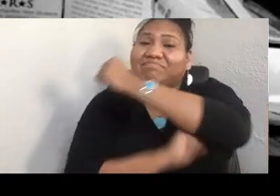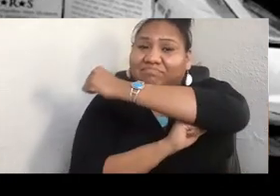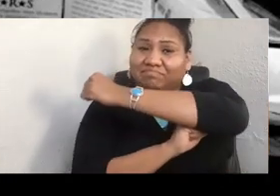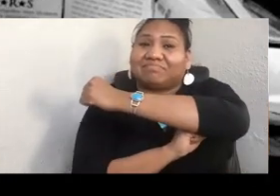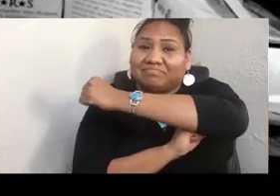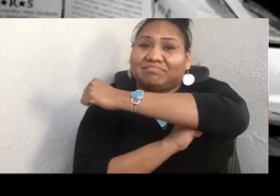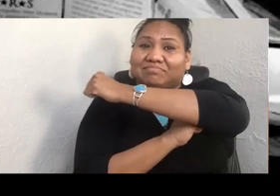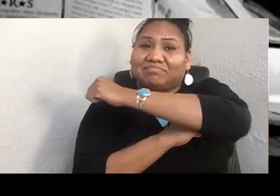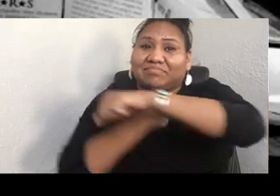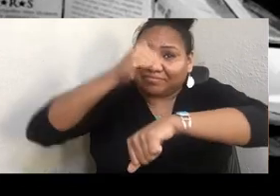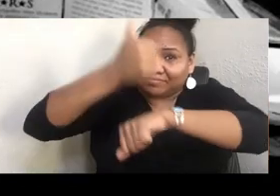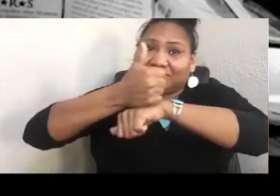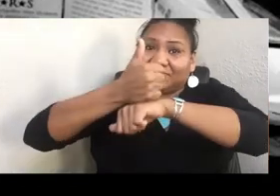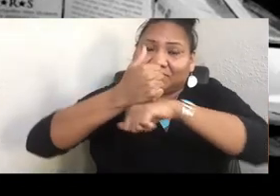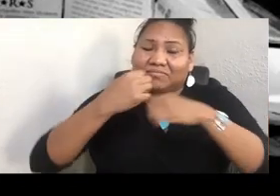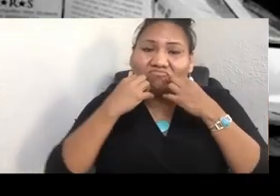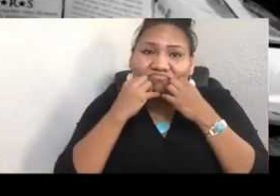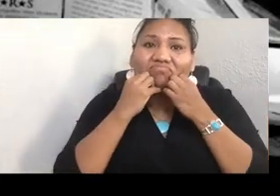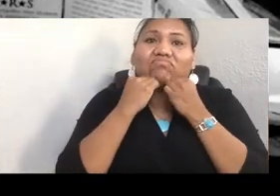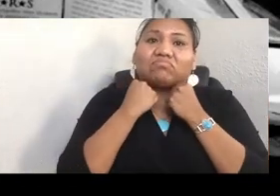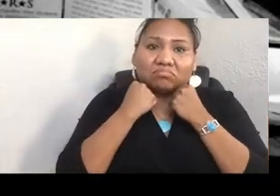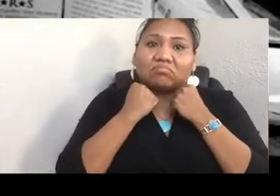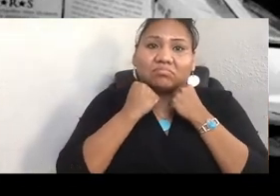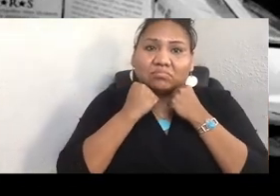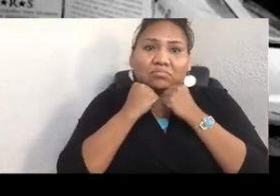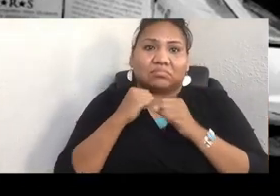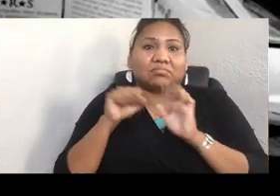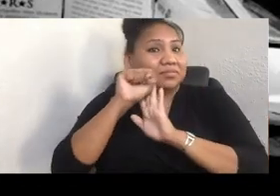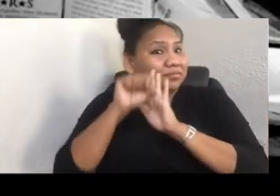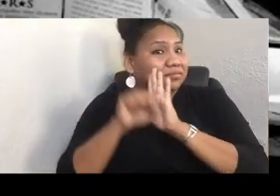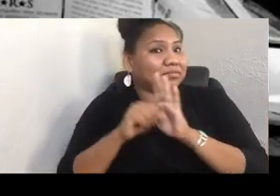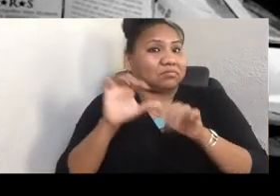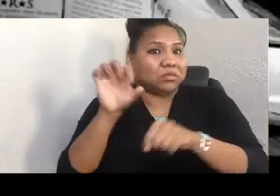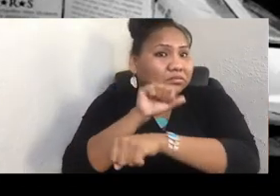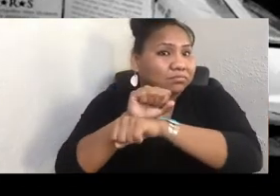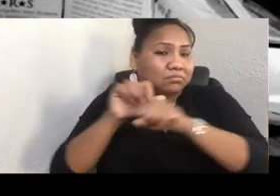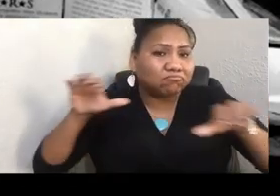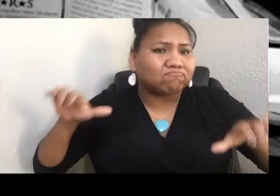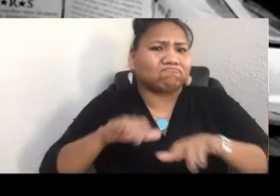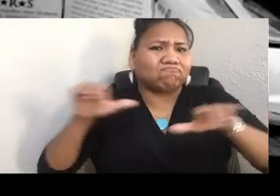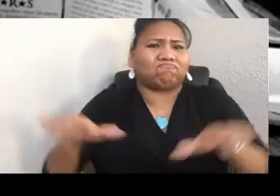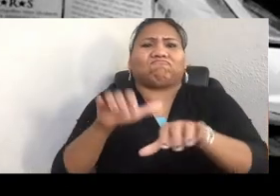ethical orientation, the kind of work you do. But it's that thing you stand on that most completely